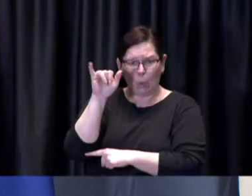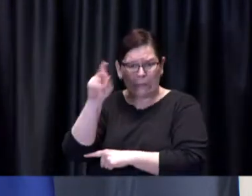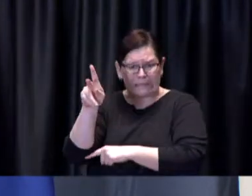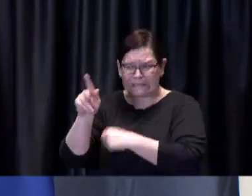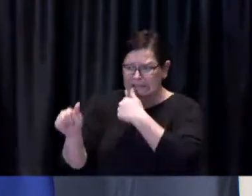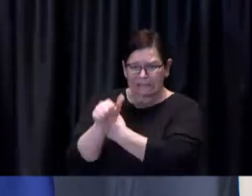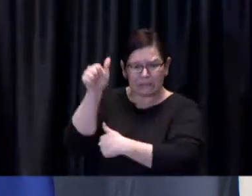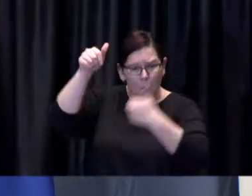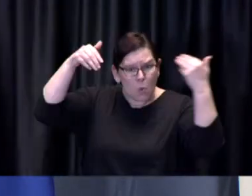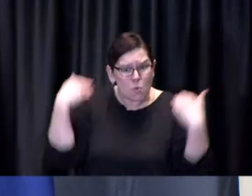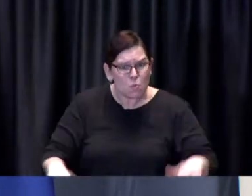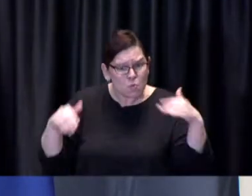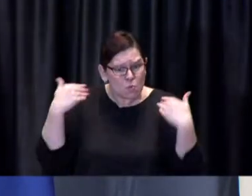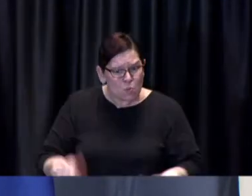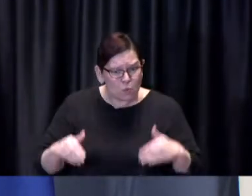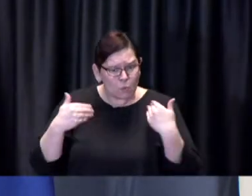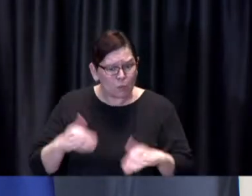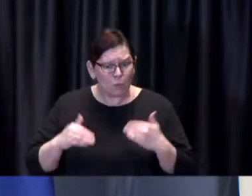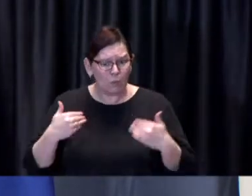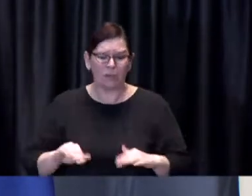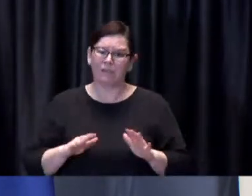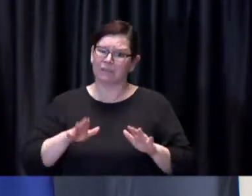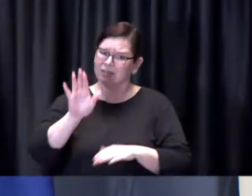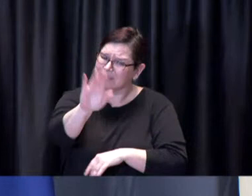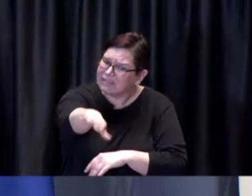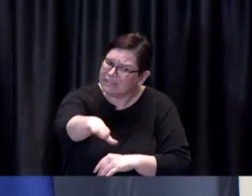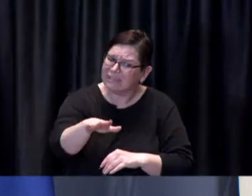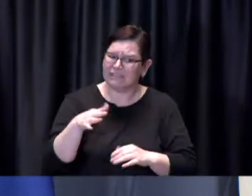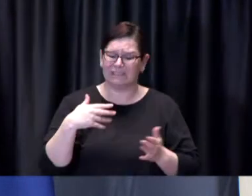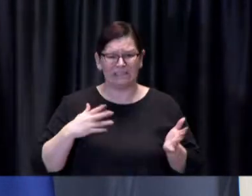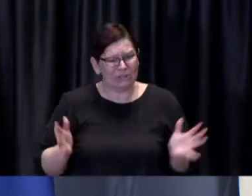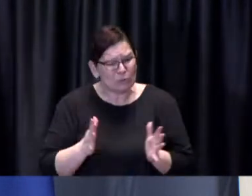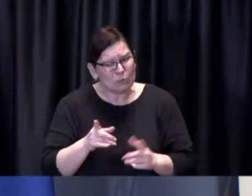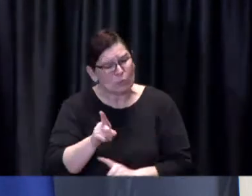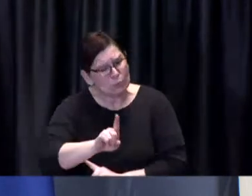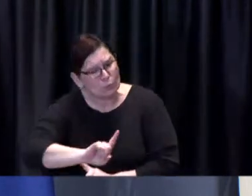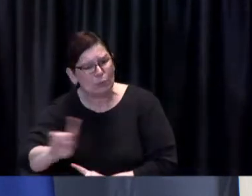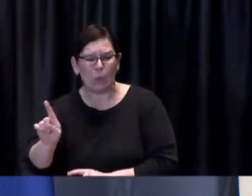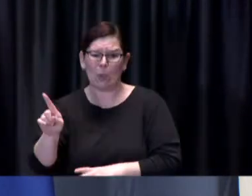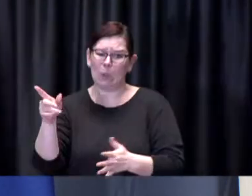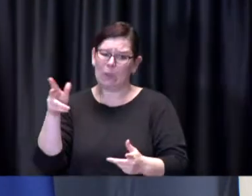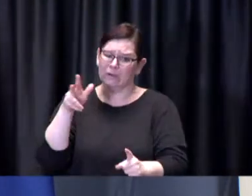I strongly urge people who are eligible to get their shot as soon as possible.